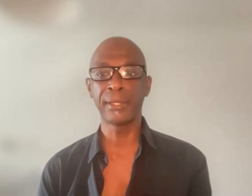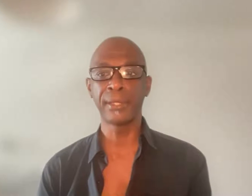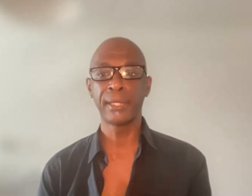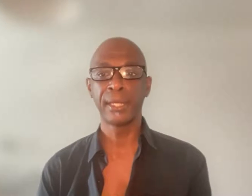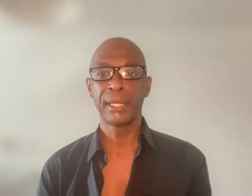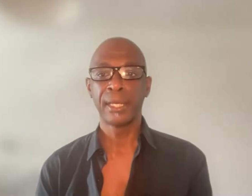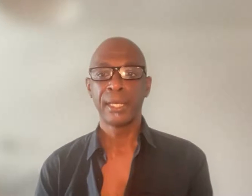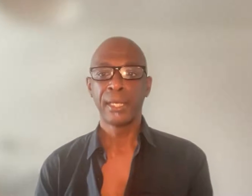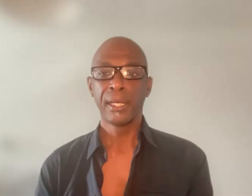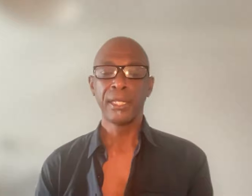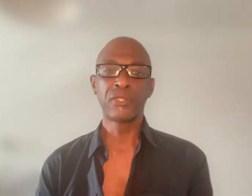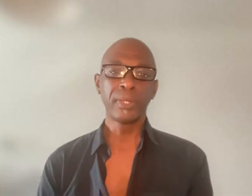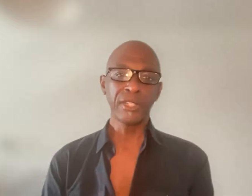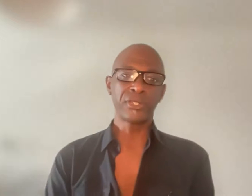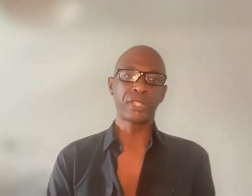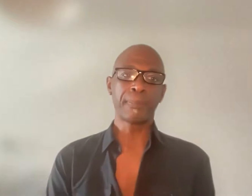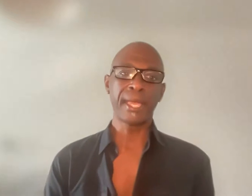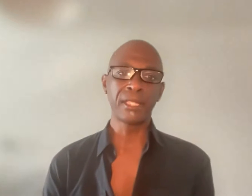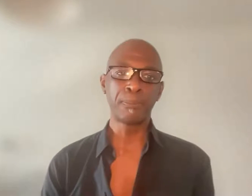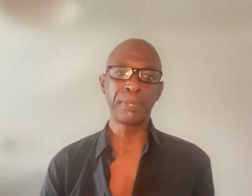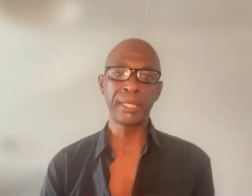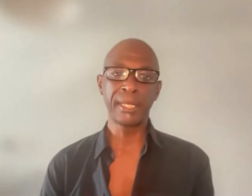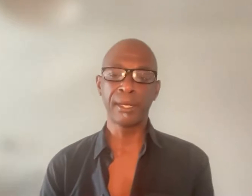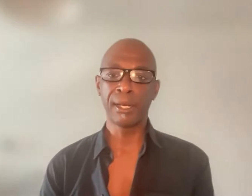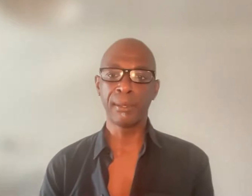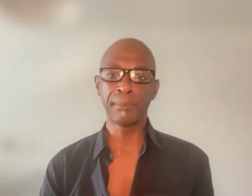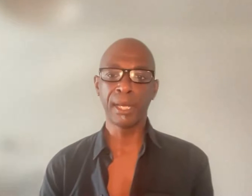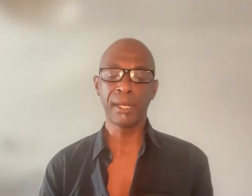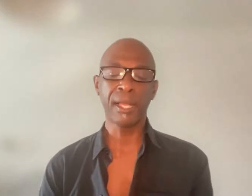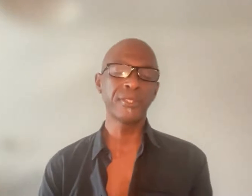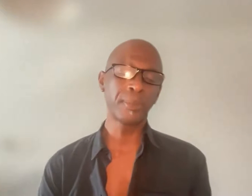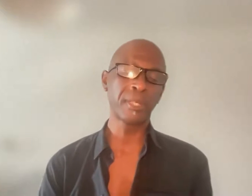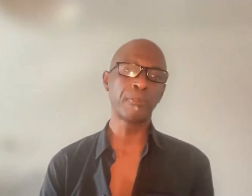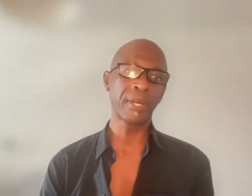and its relationship as being